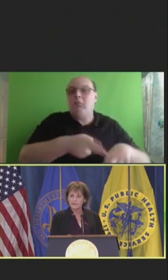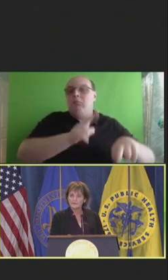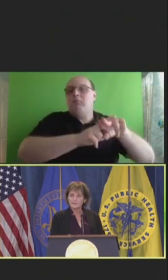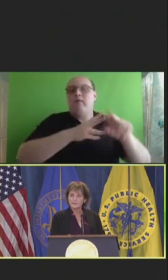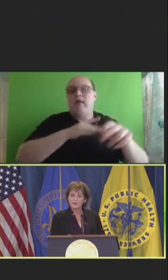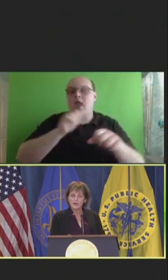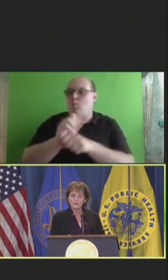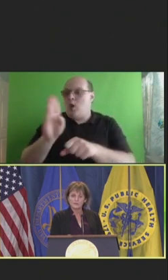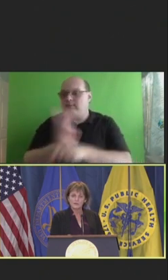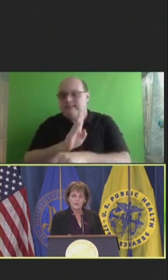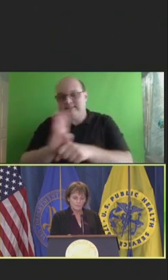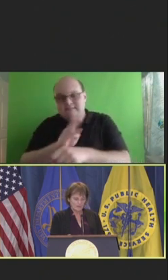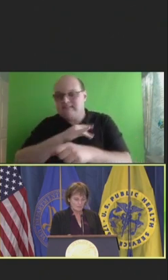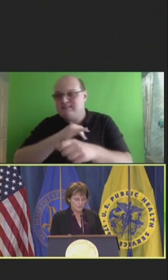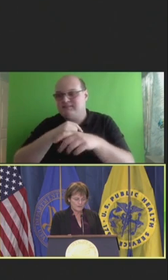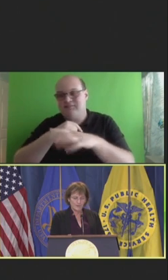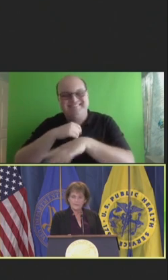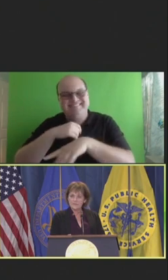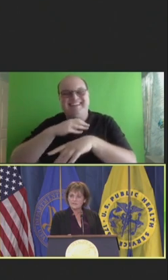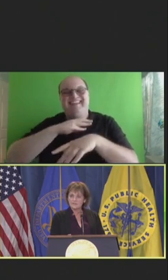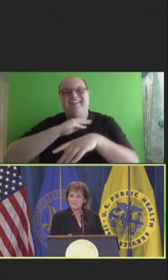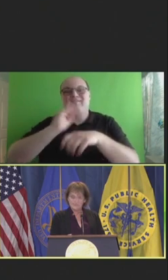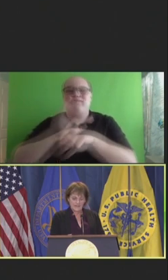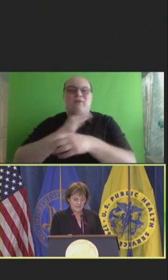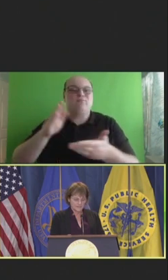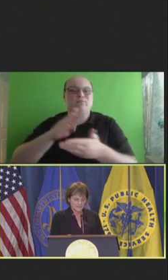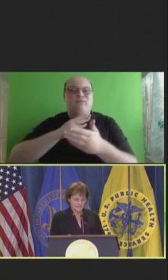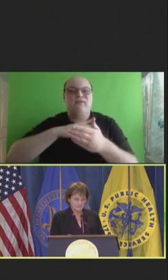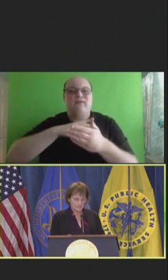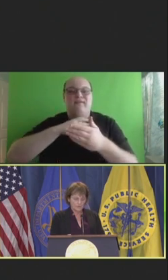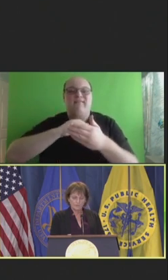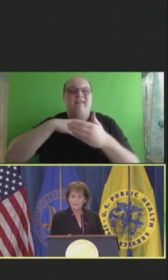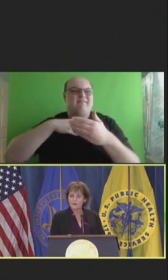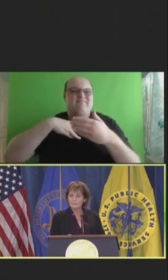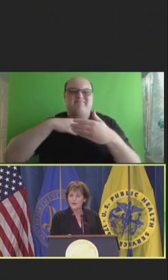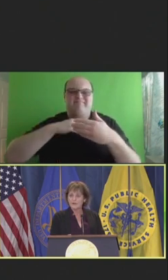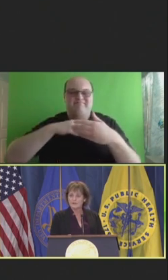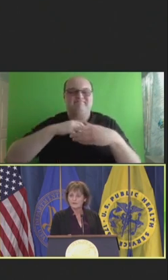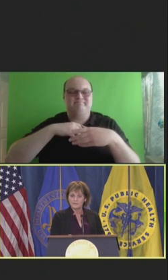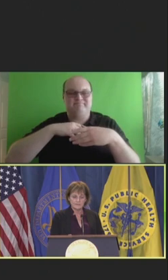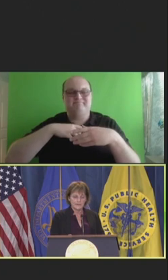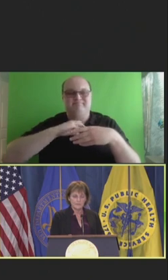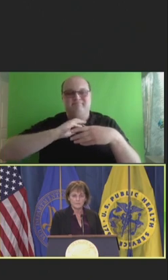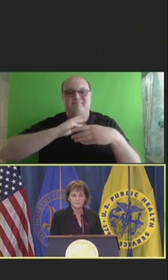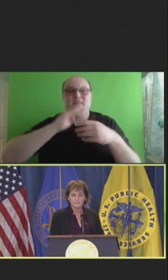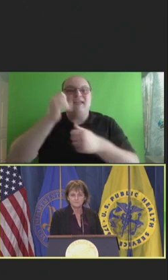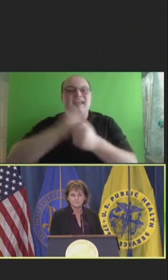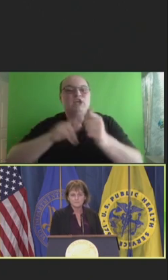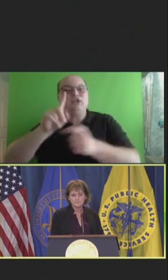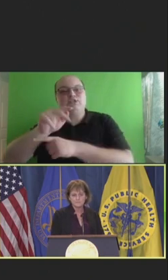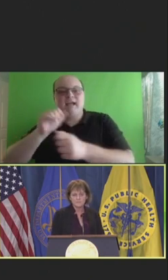And to start by removing the unnecessary tasks with very practical examples.